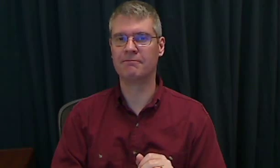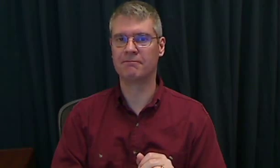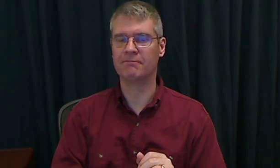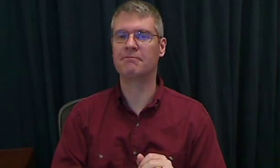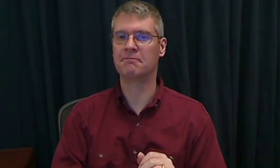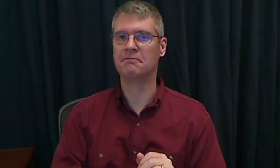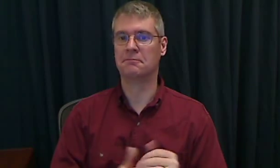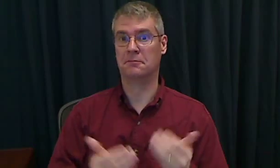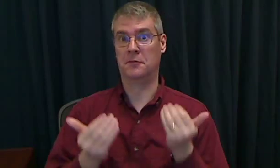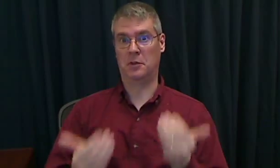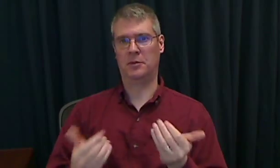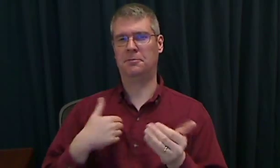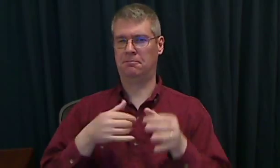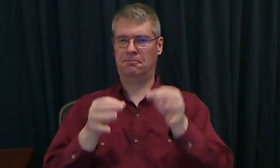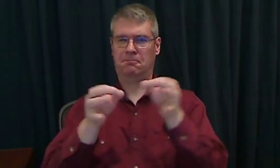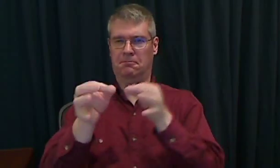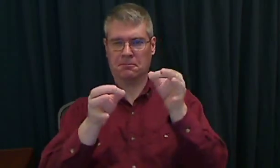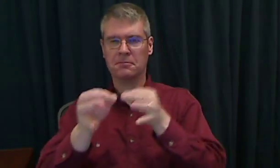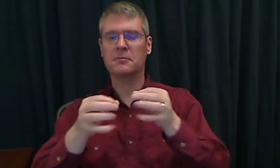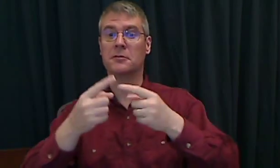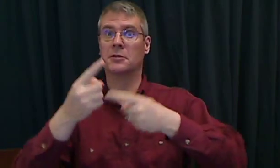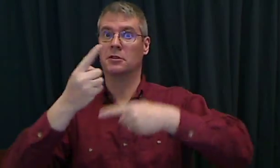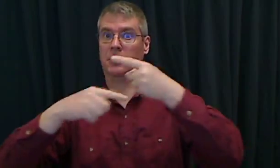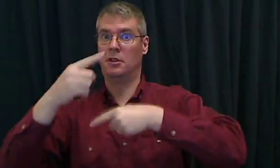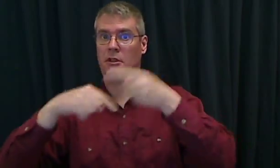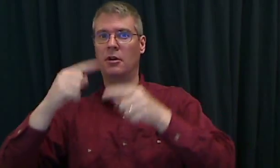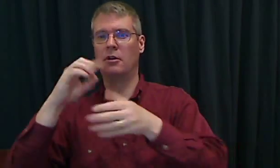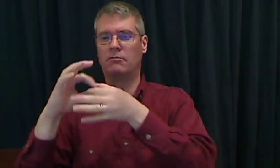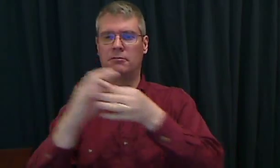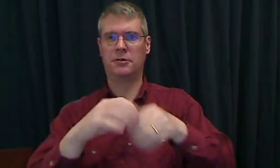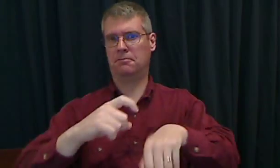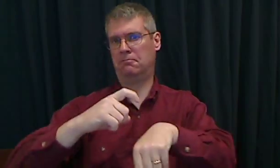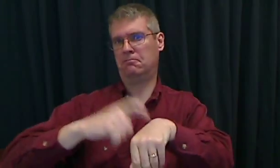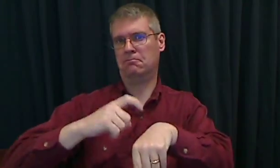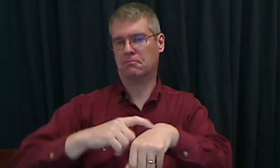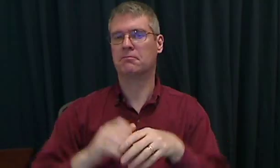Now I want to explain signs that relate to time.